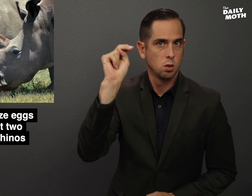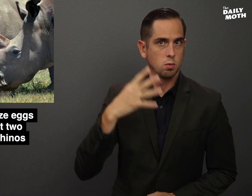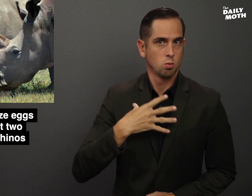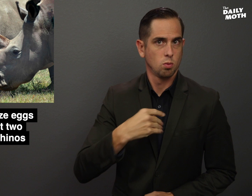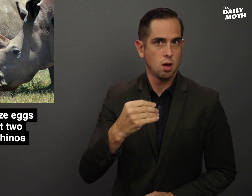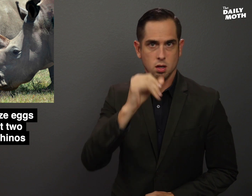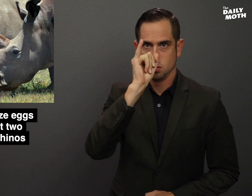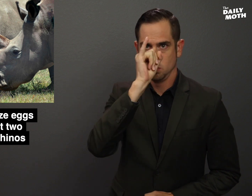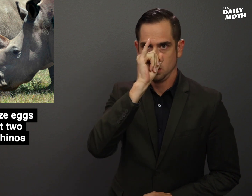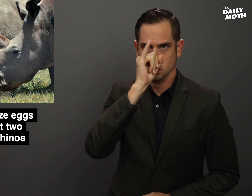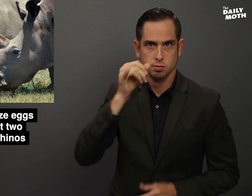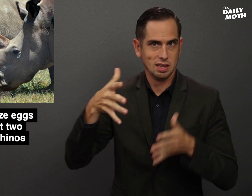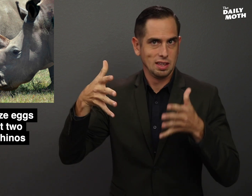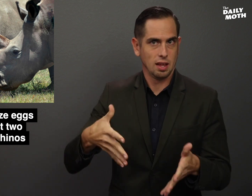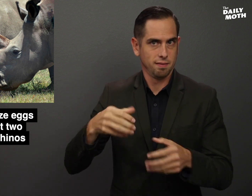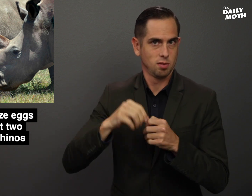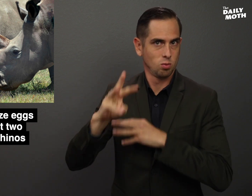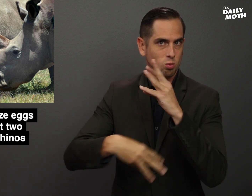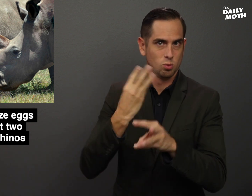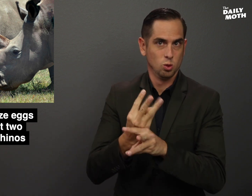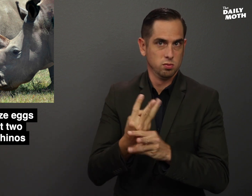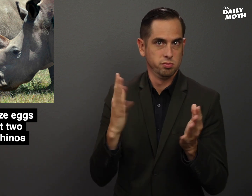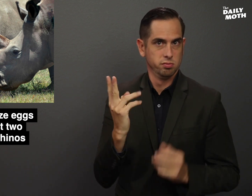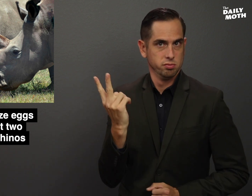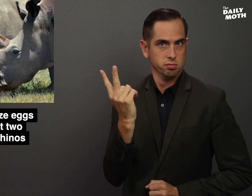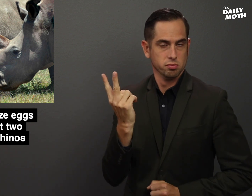white rhinoceroses left in the world,